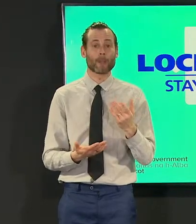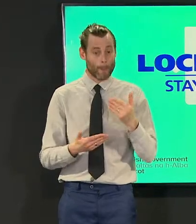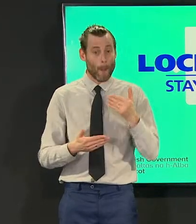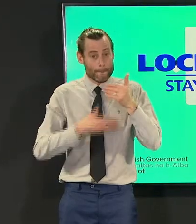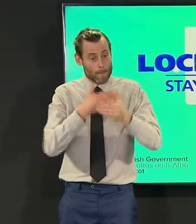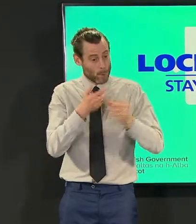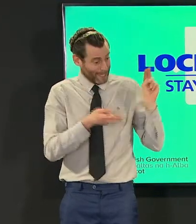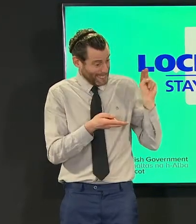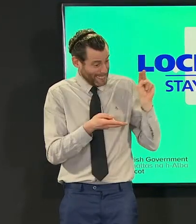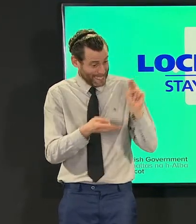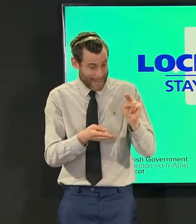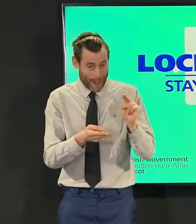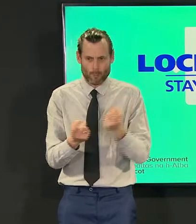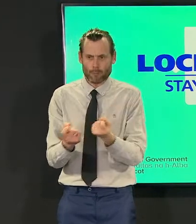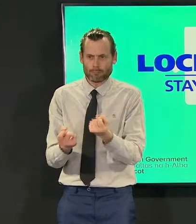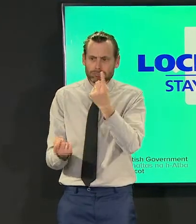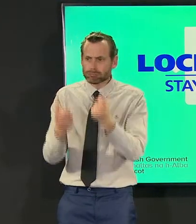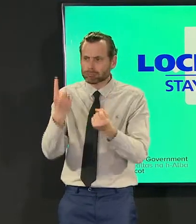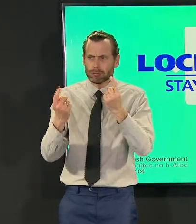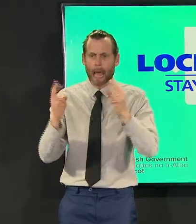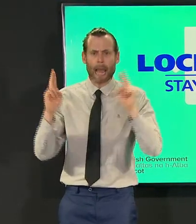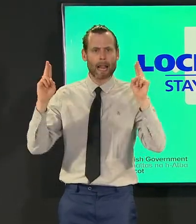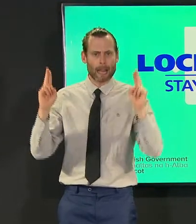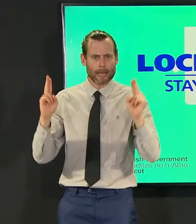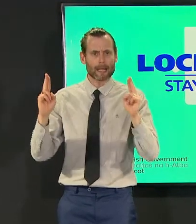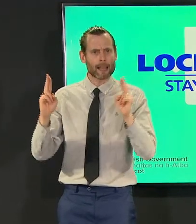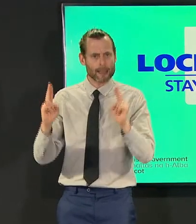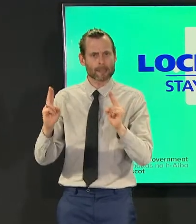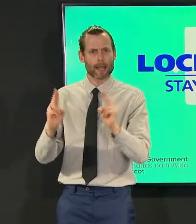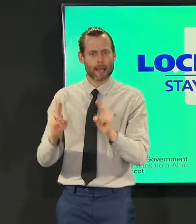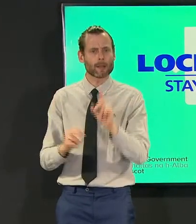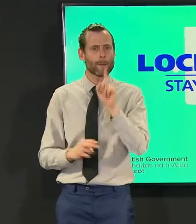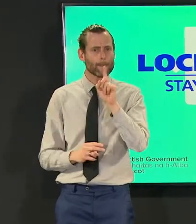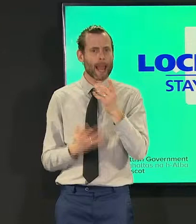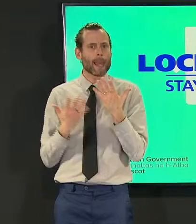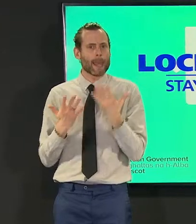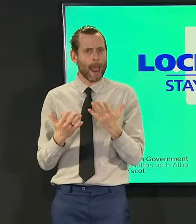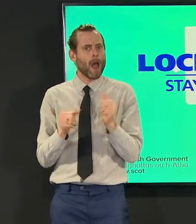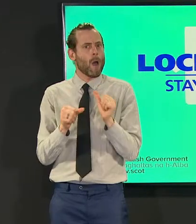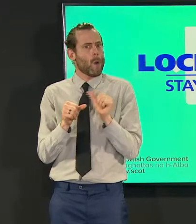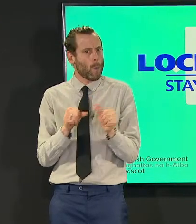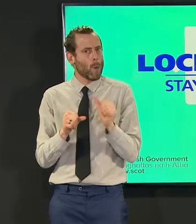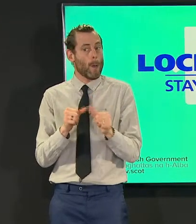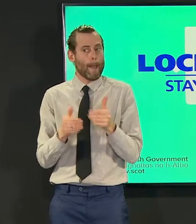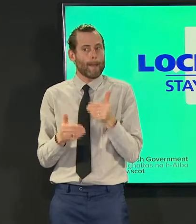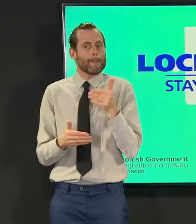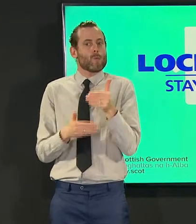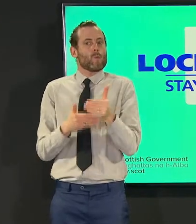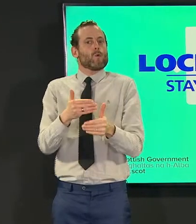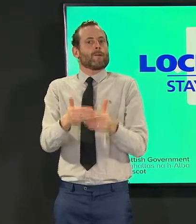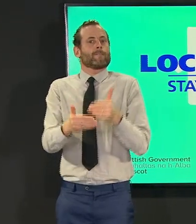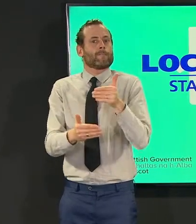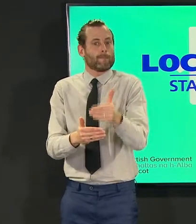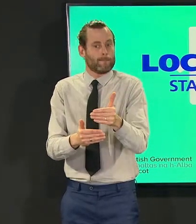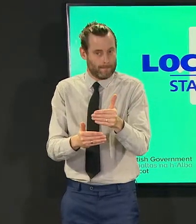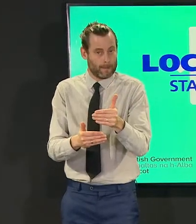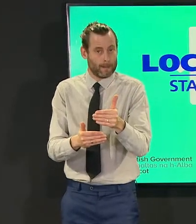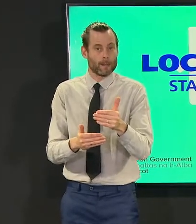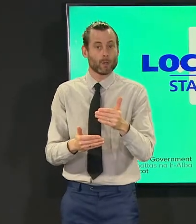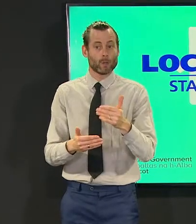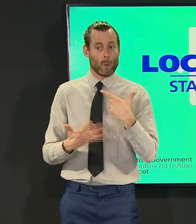number of cases and then how we're beginning to get ahead a bit of where the virus is and we're